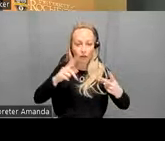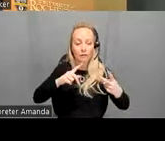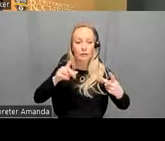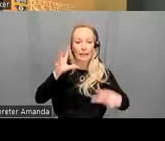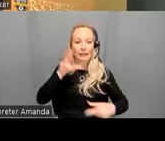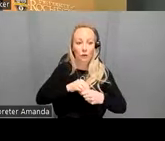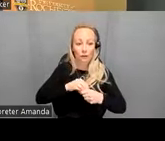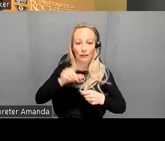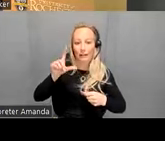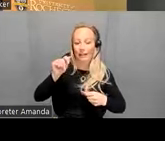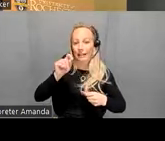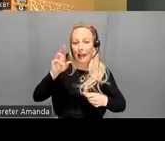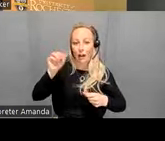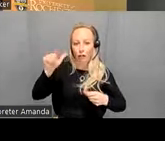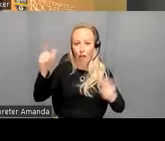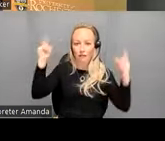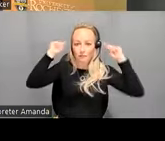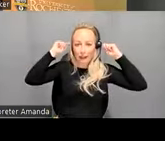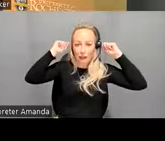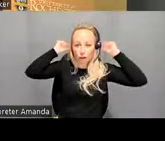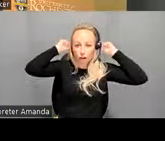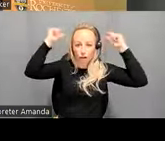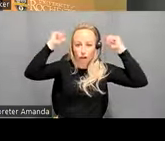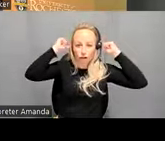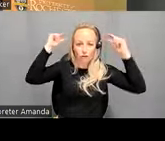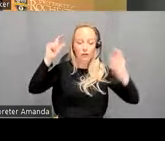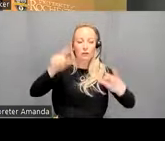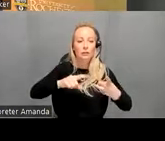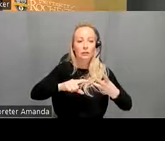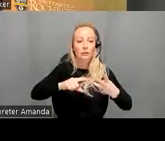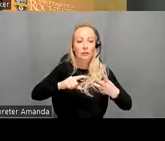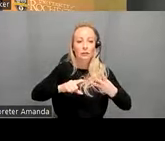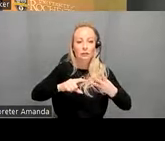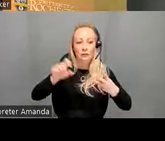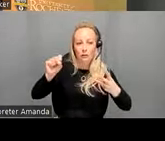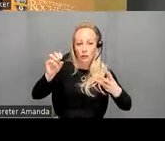areas back here the side of the brain there's a somata motor Network which includes the SM